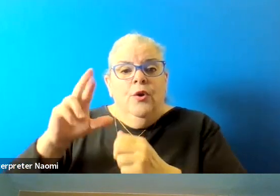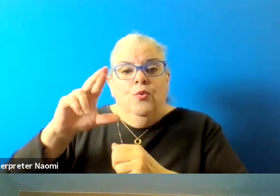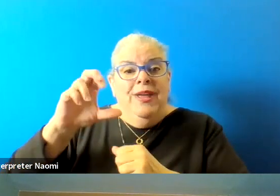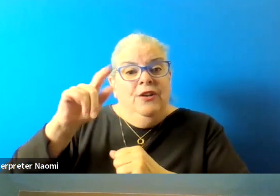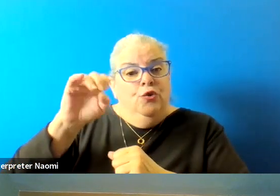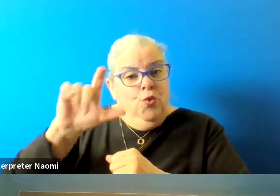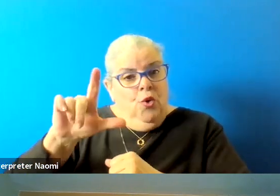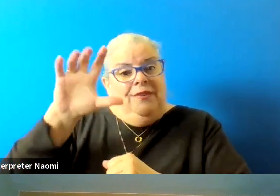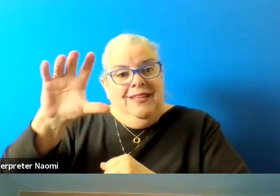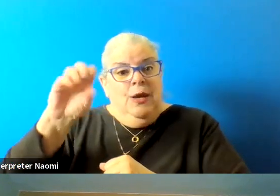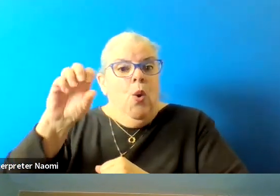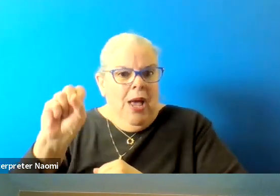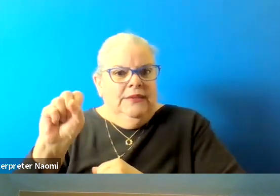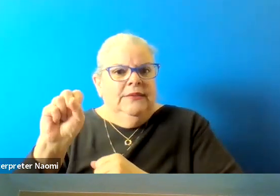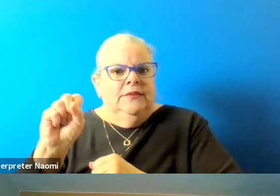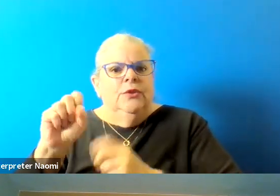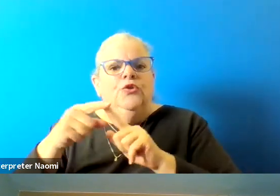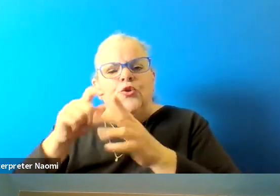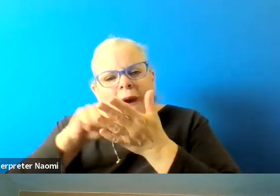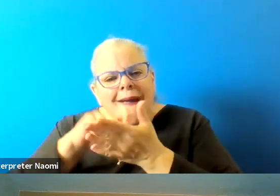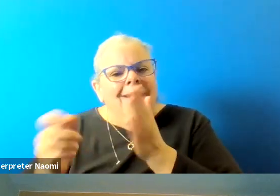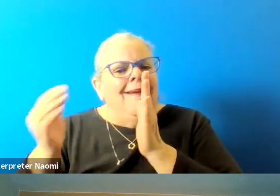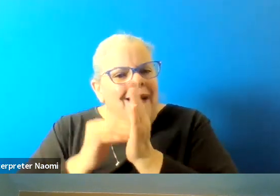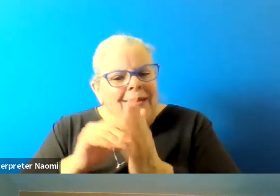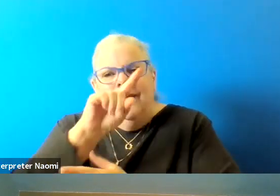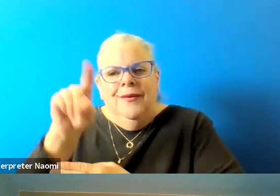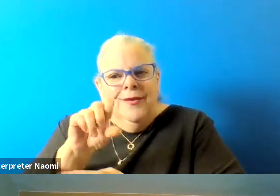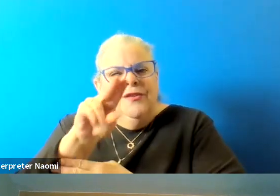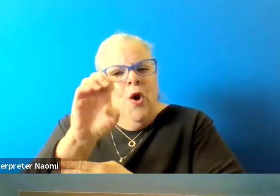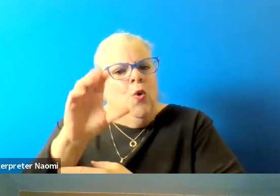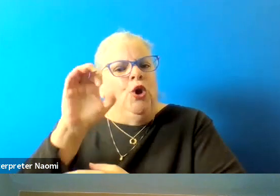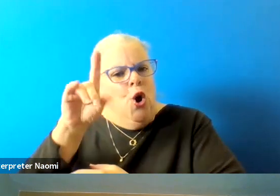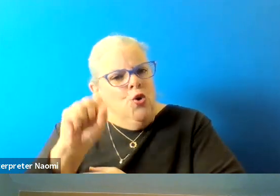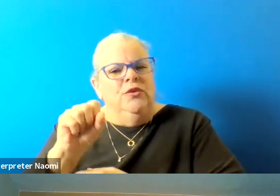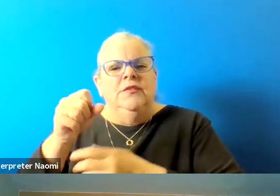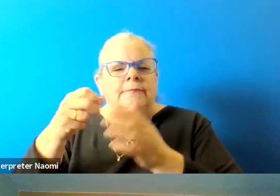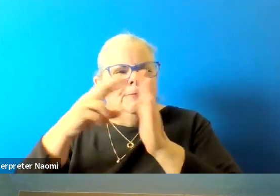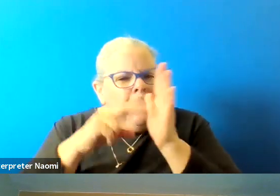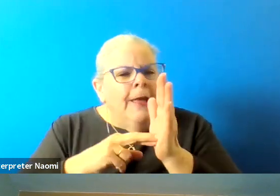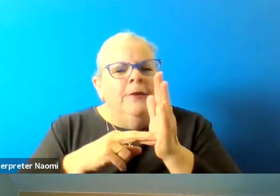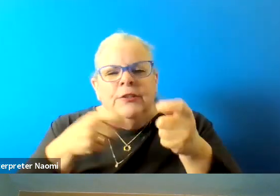to rewrite our zoning codes and regulations. And then maybe right after this are building regulations,